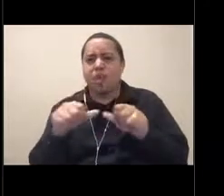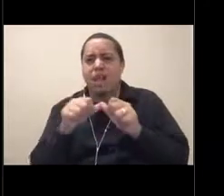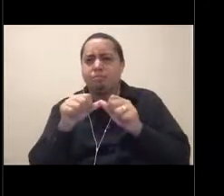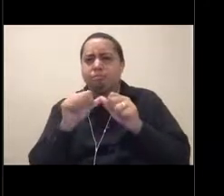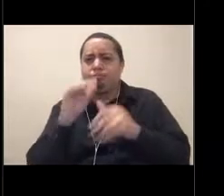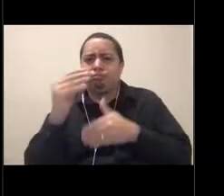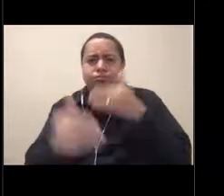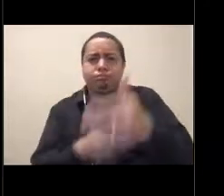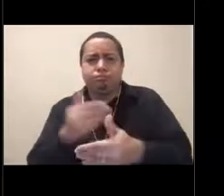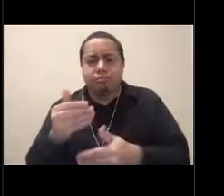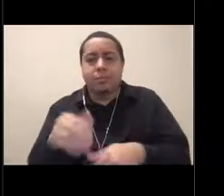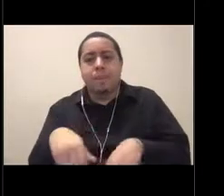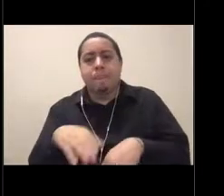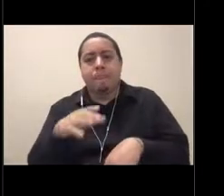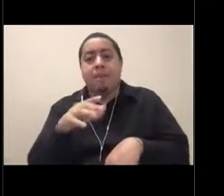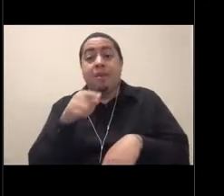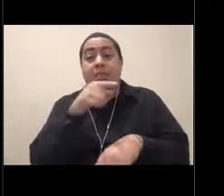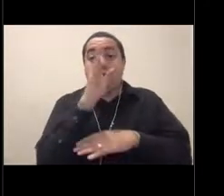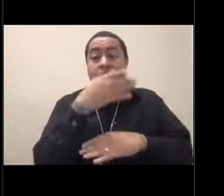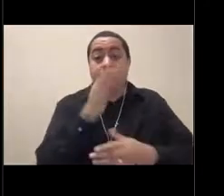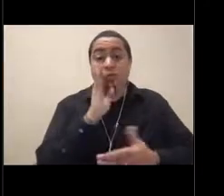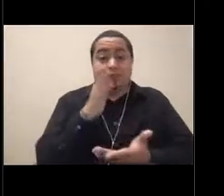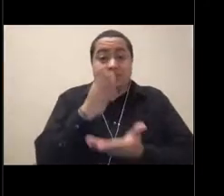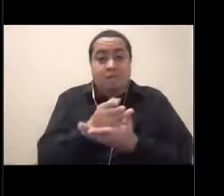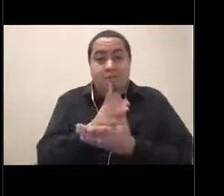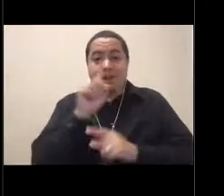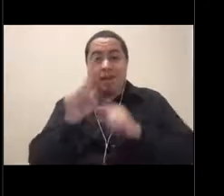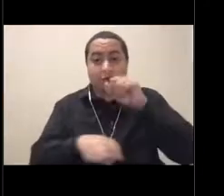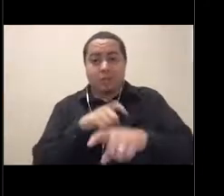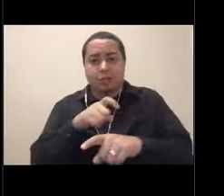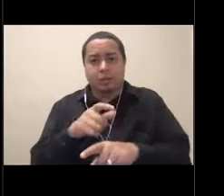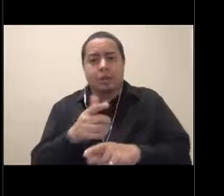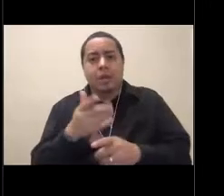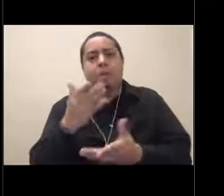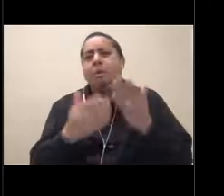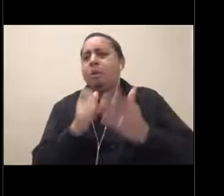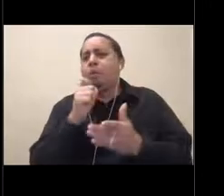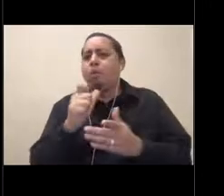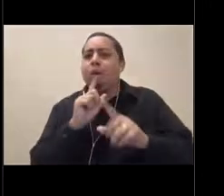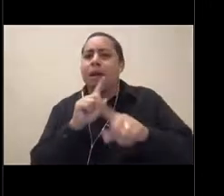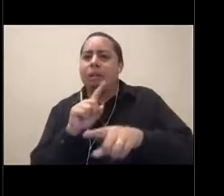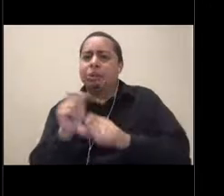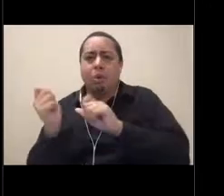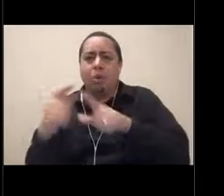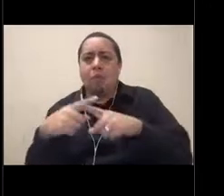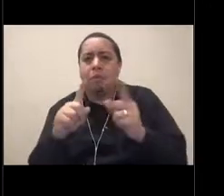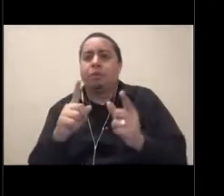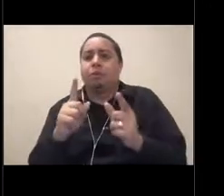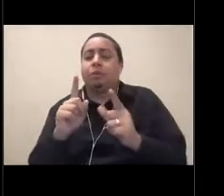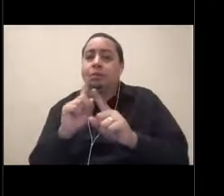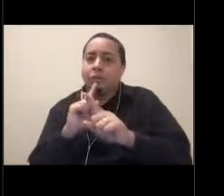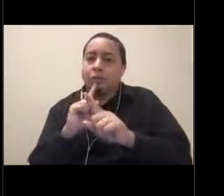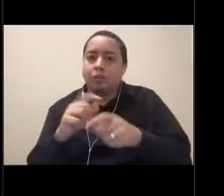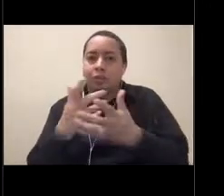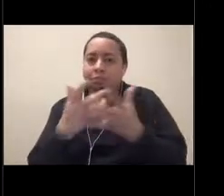They'll stop every now and then and answer a few. We may not get to all your questions, but we're going to try to answer as many as we can.